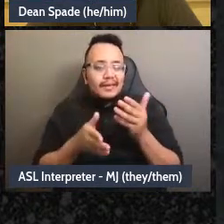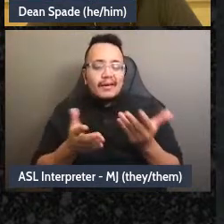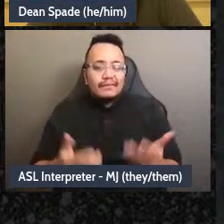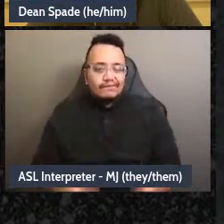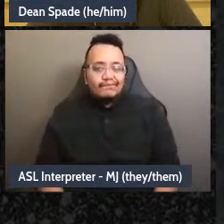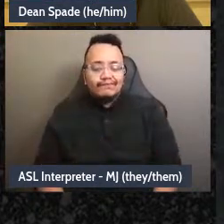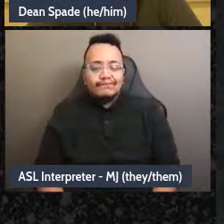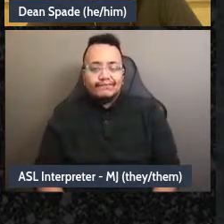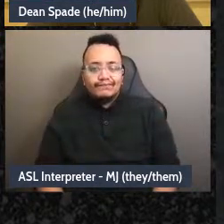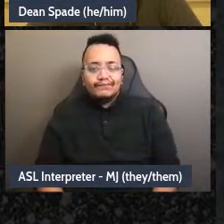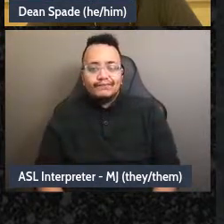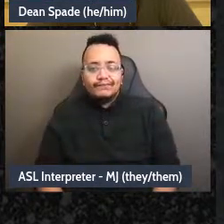Going to make the wrong decision